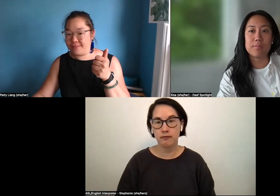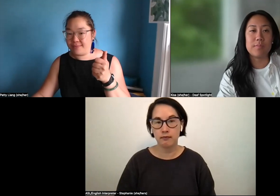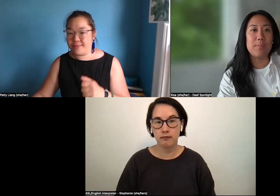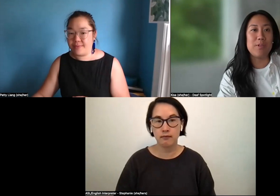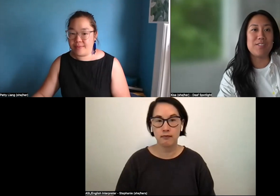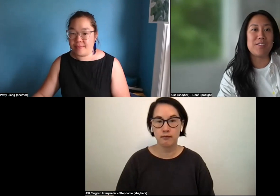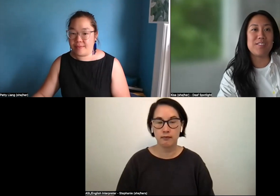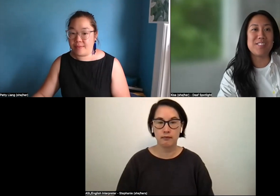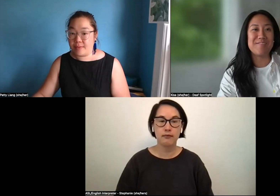Thank you, Kisa.